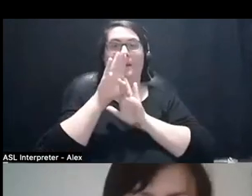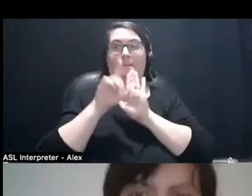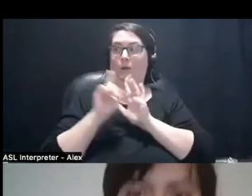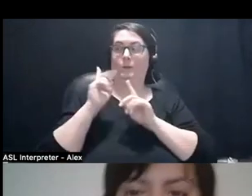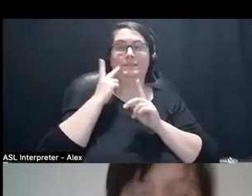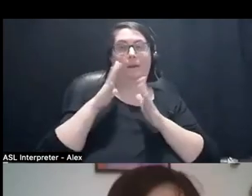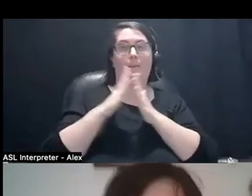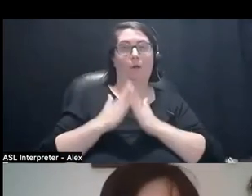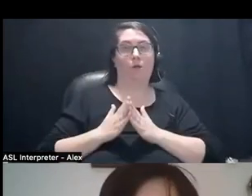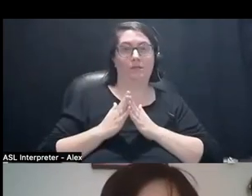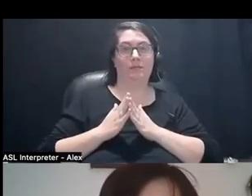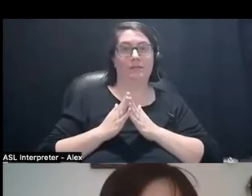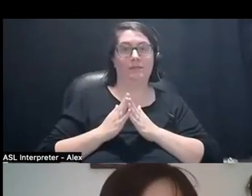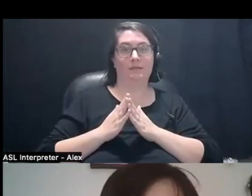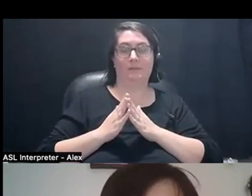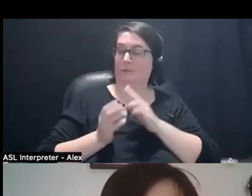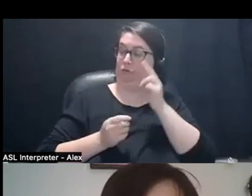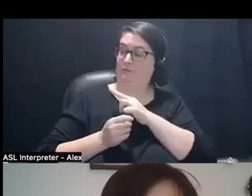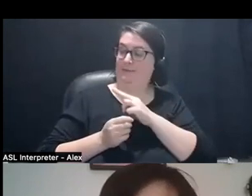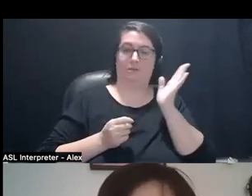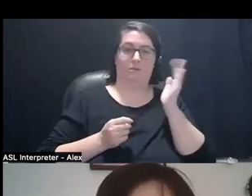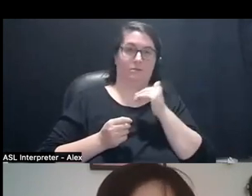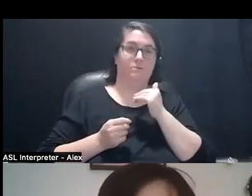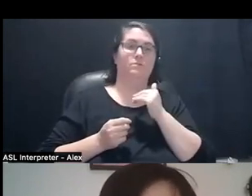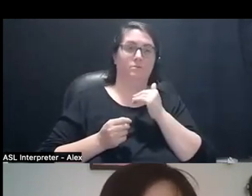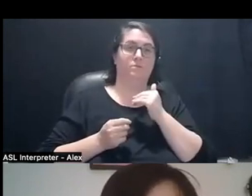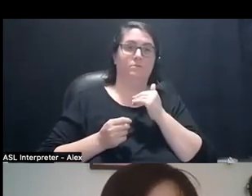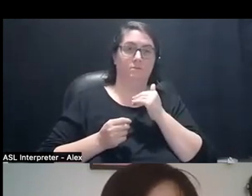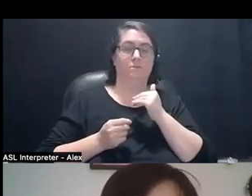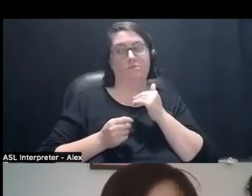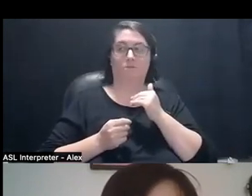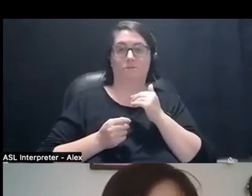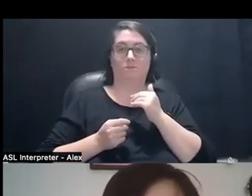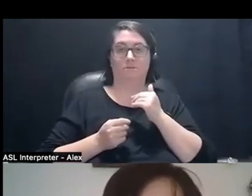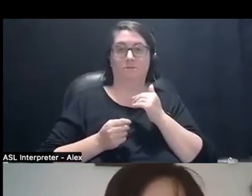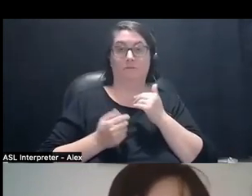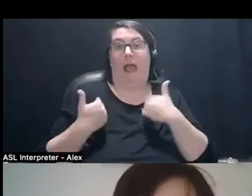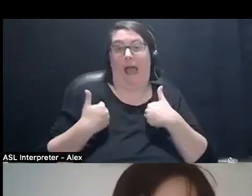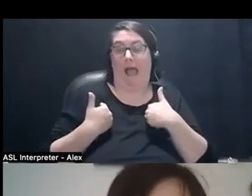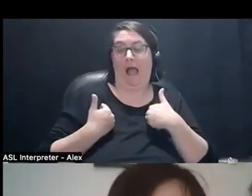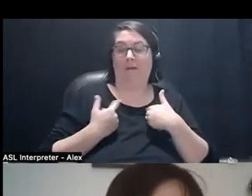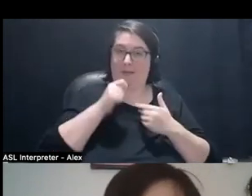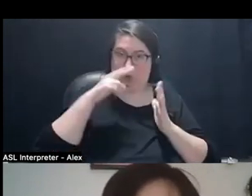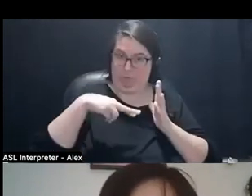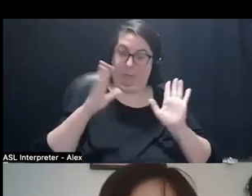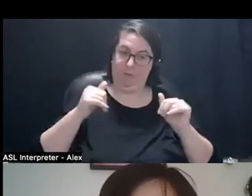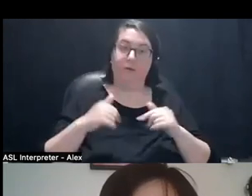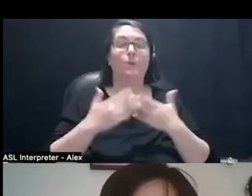that I don't have the capacity to read but give off an air that I might. And I want to thank you all for being here